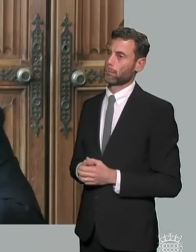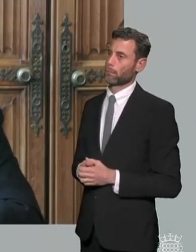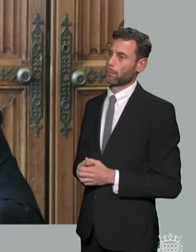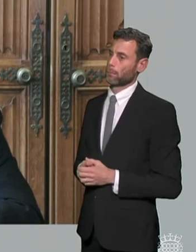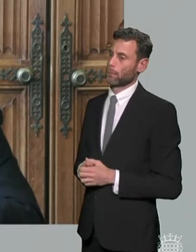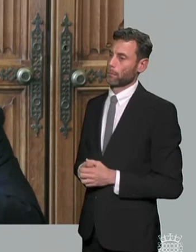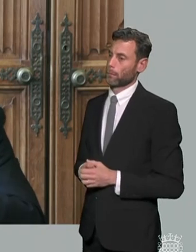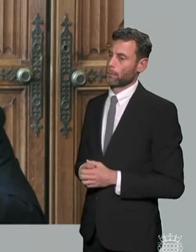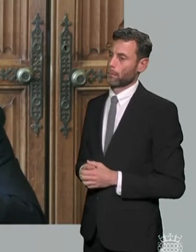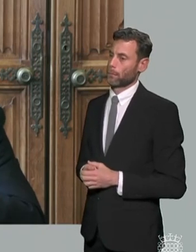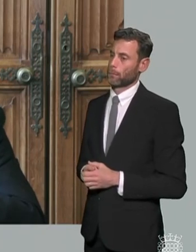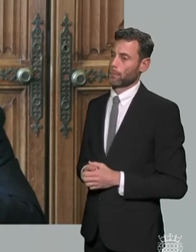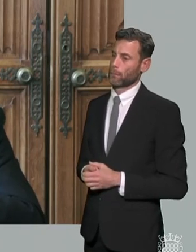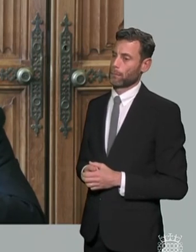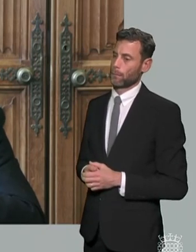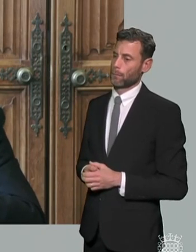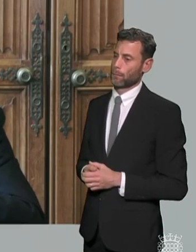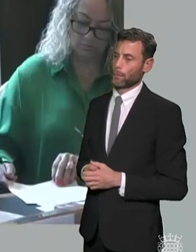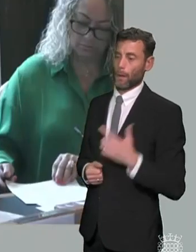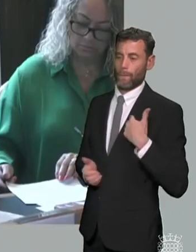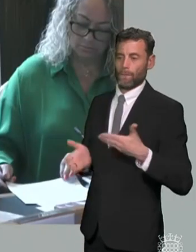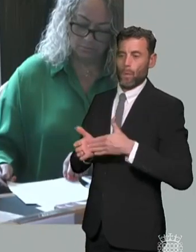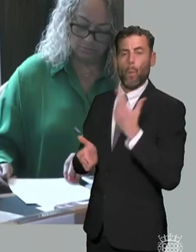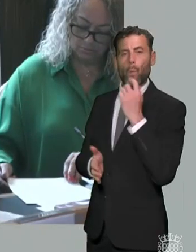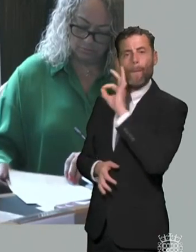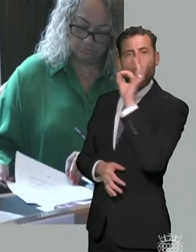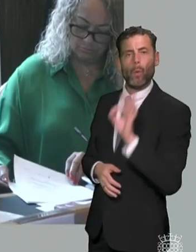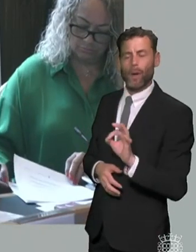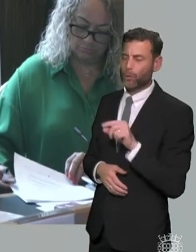you sorry you've got to fight one more question if that's okay i just want to ask about the workforce